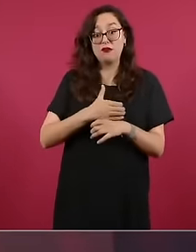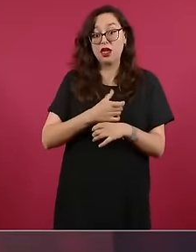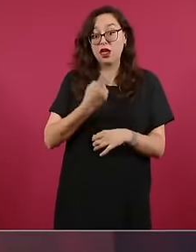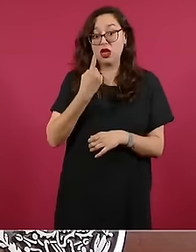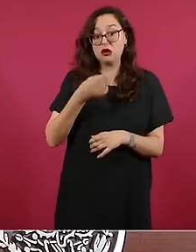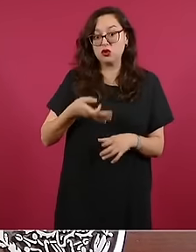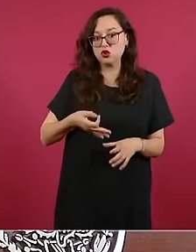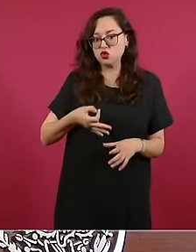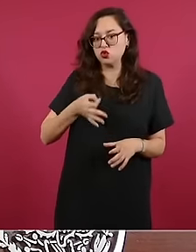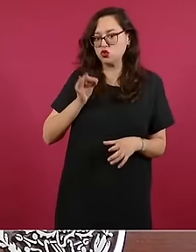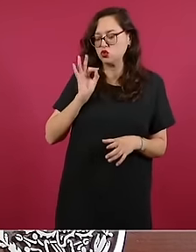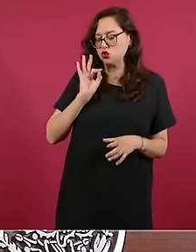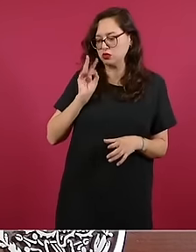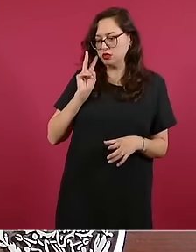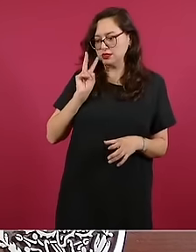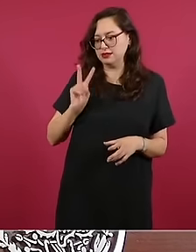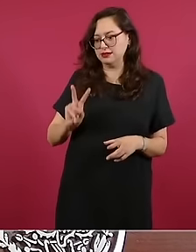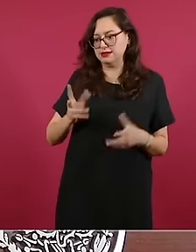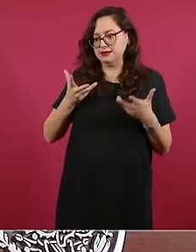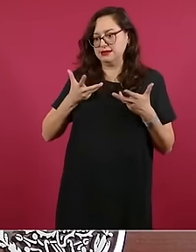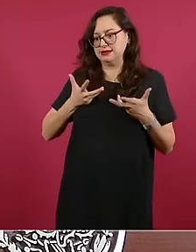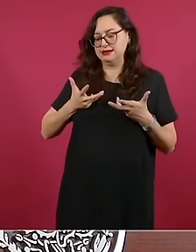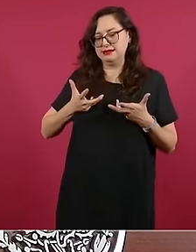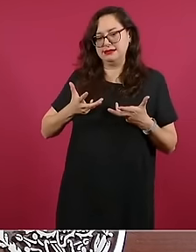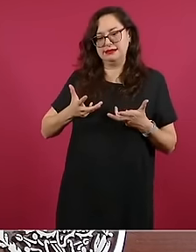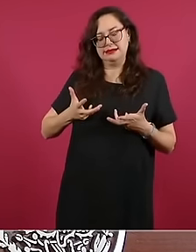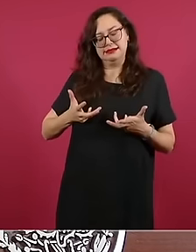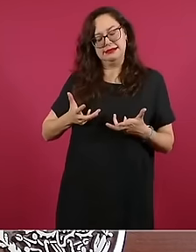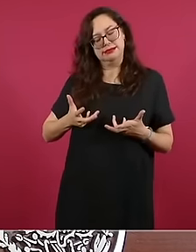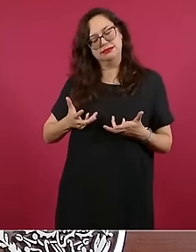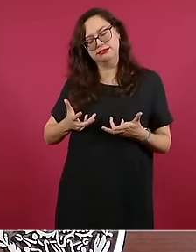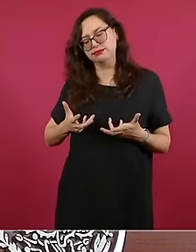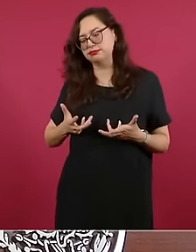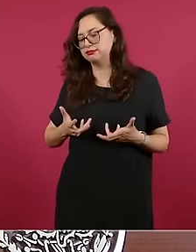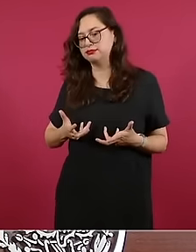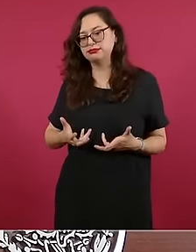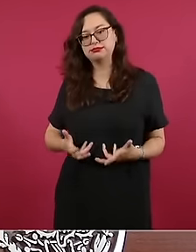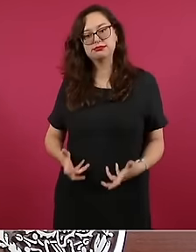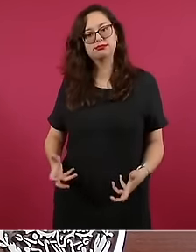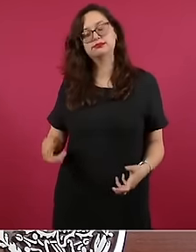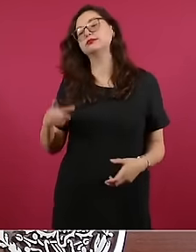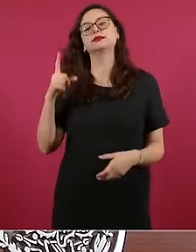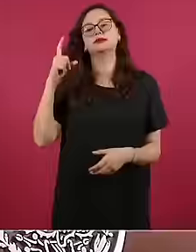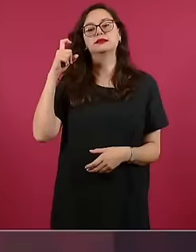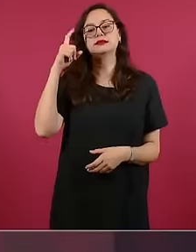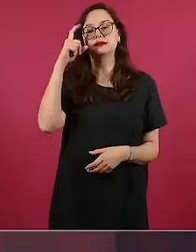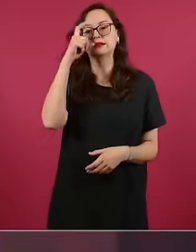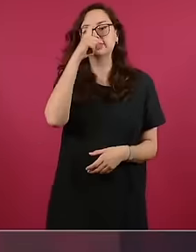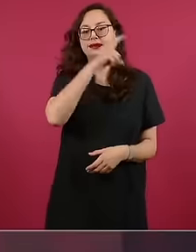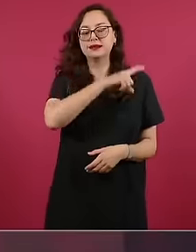whatever. You see one of what happened in the last 24 hours throughout the